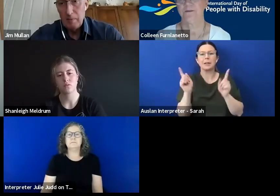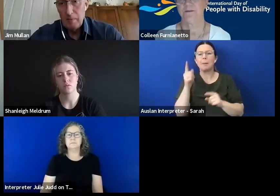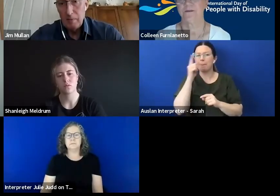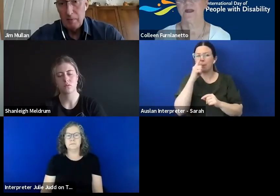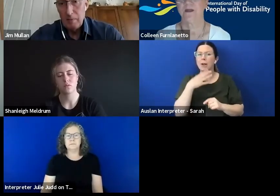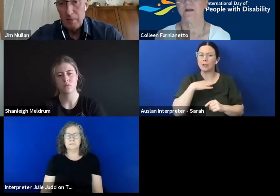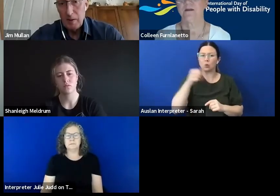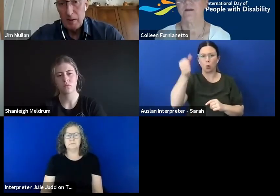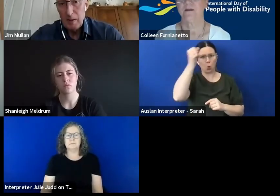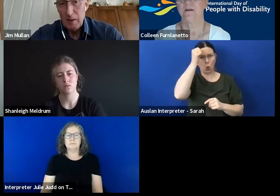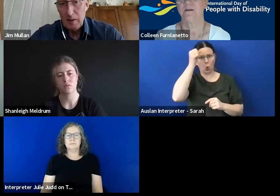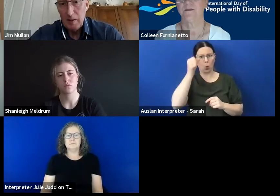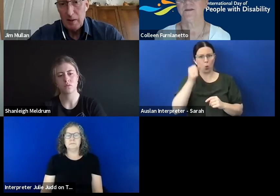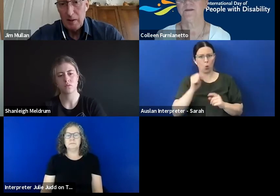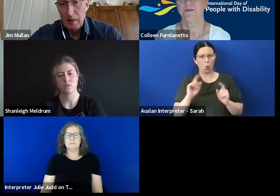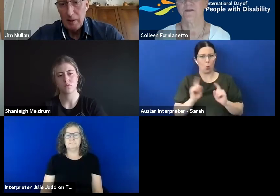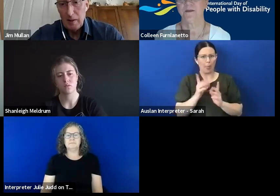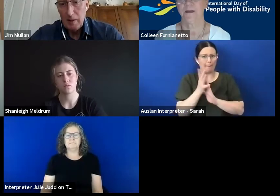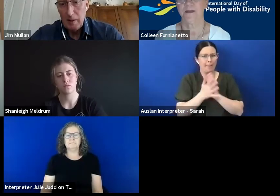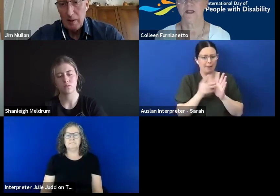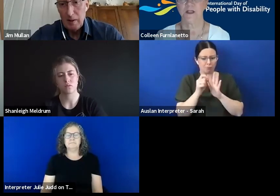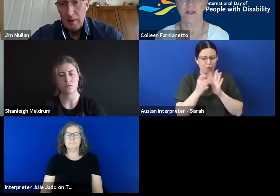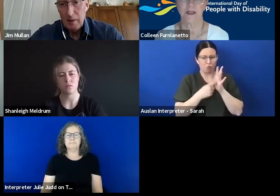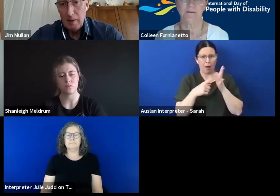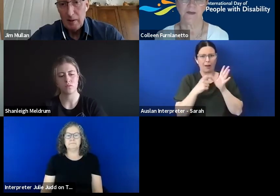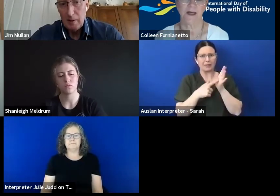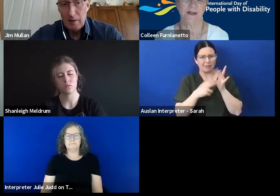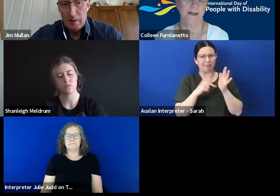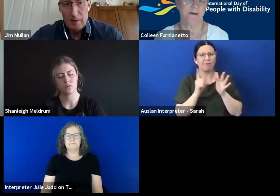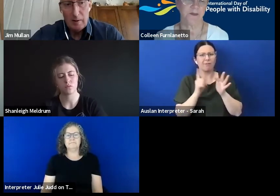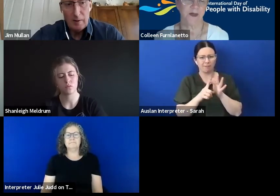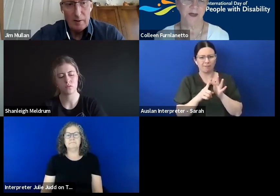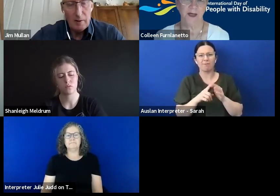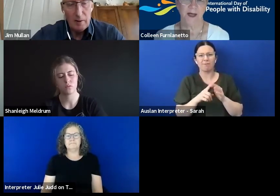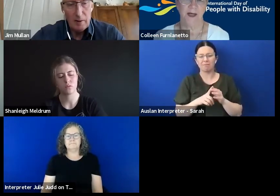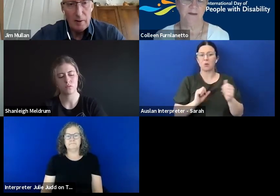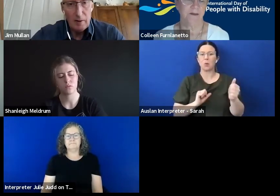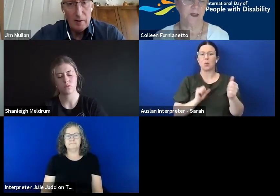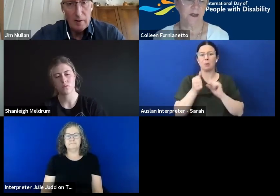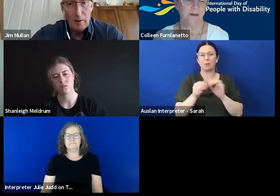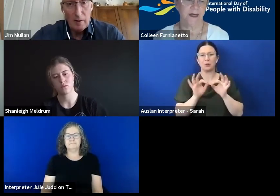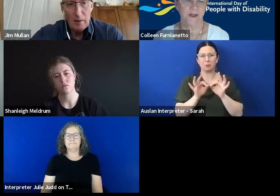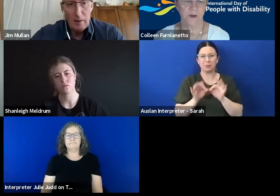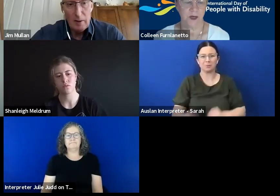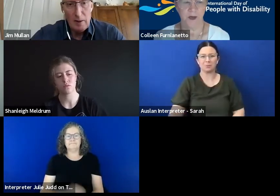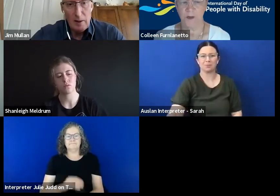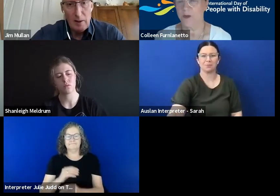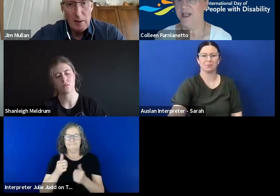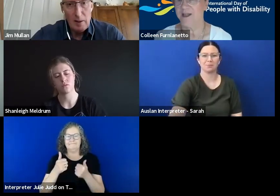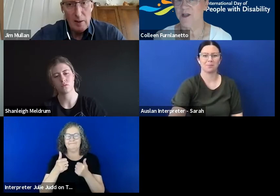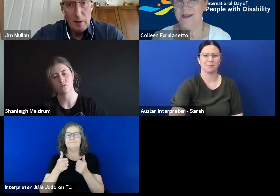regarding different disabilities. COLLEEN: Absolutely, Nazim and I are both wheelchair users,